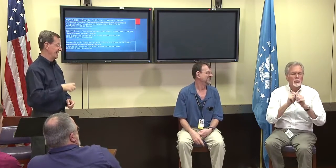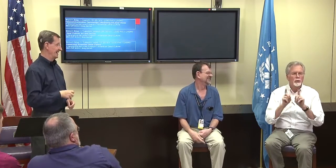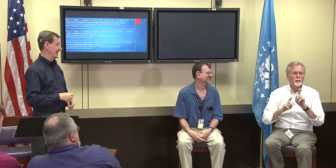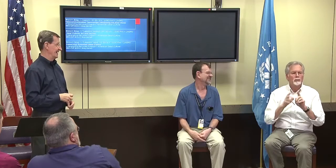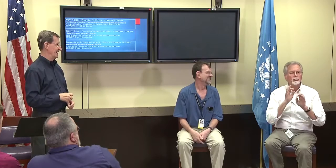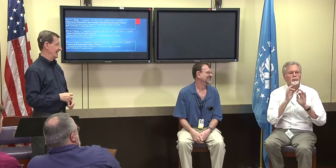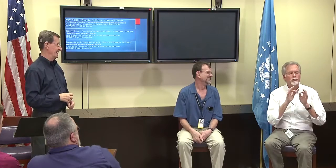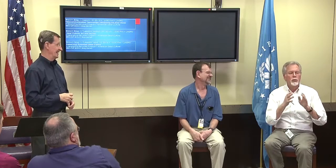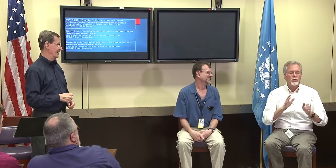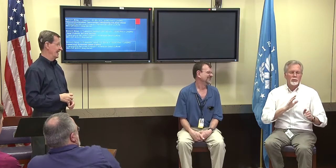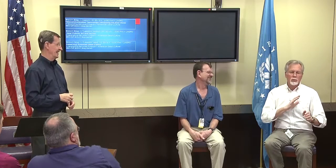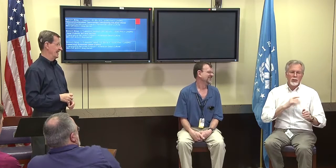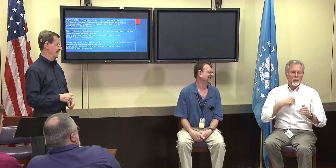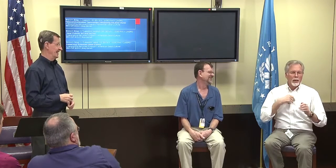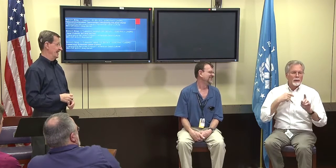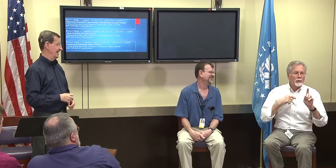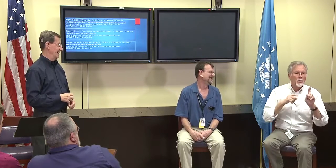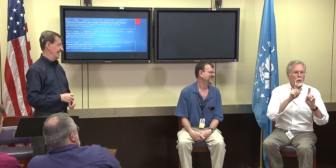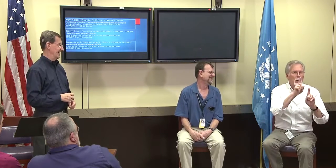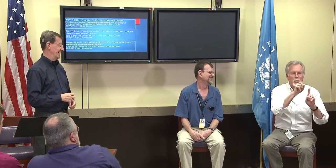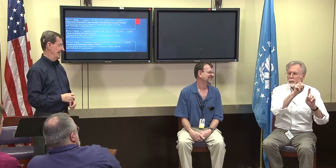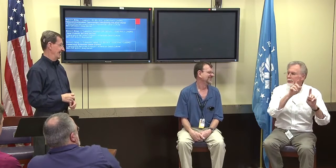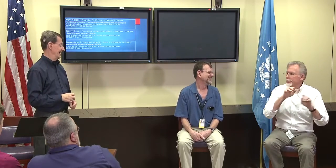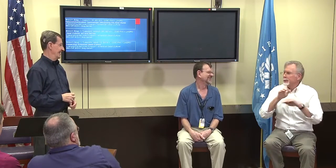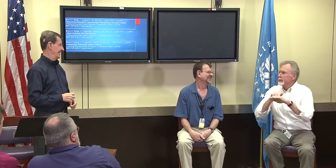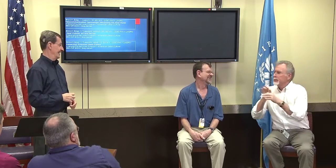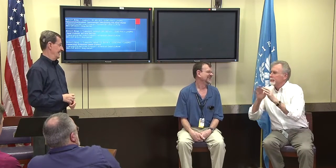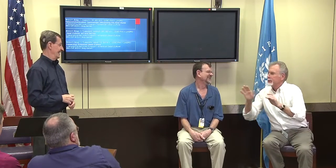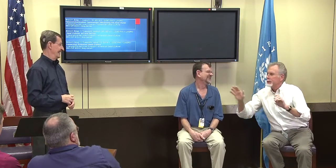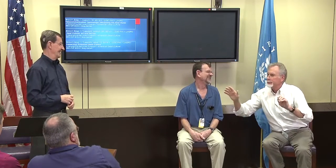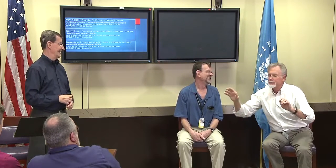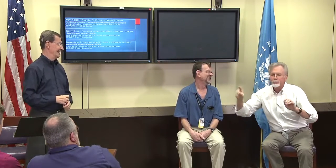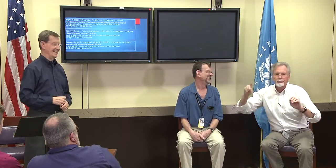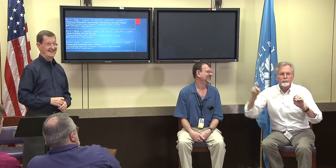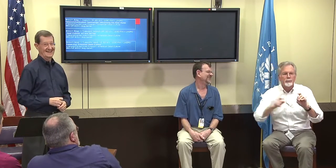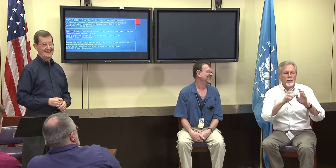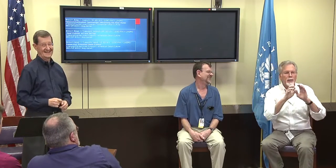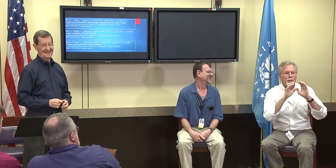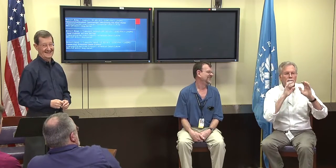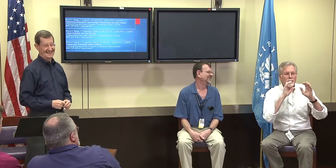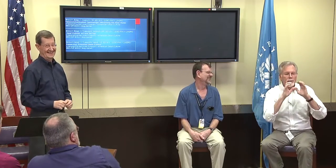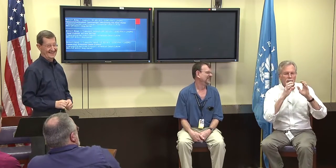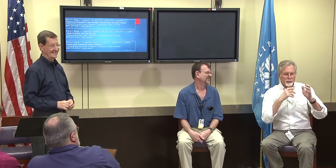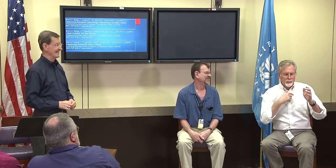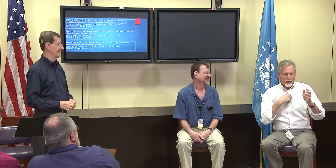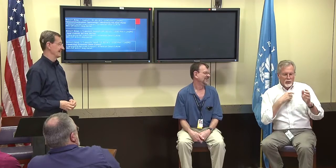and interpret had an communication like that because currently if I get